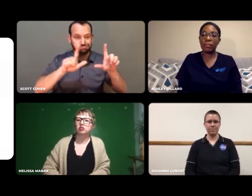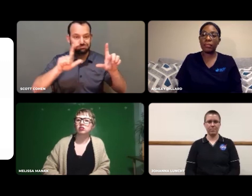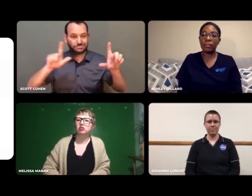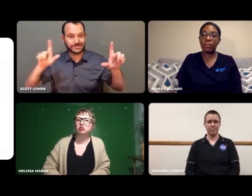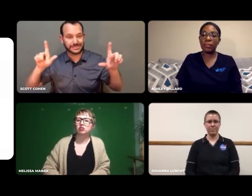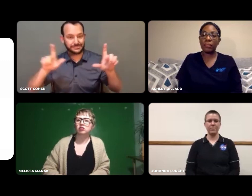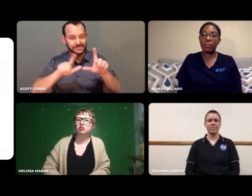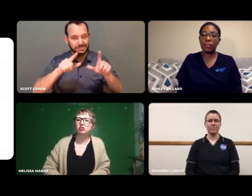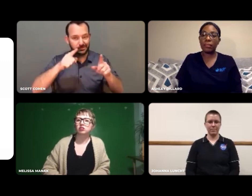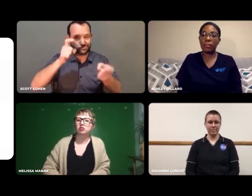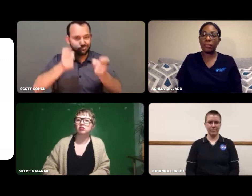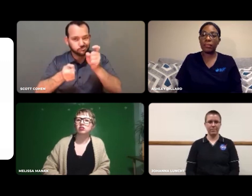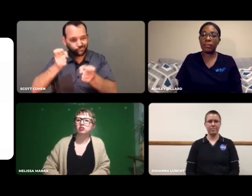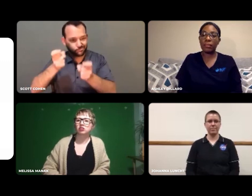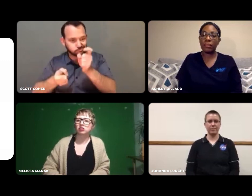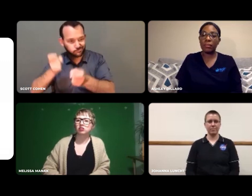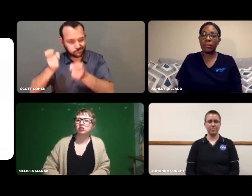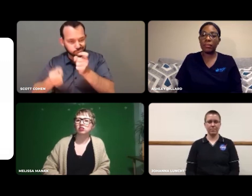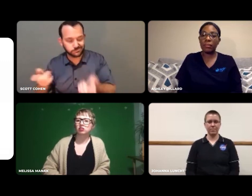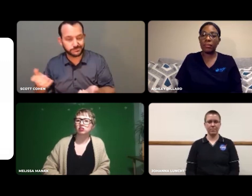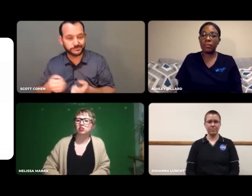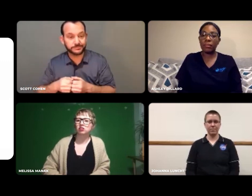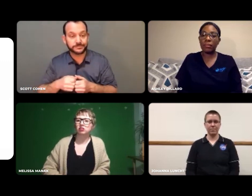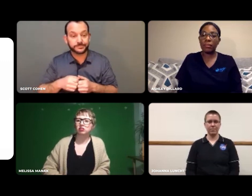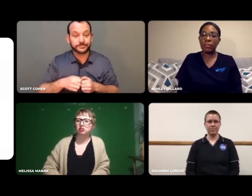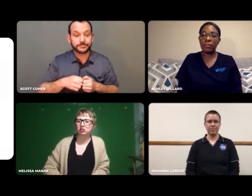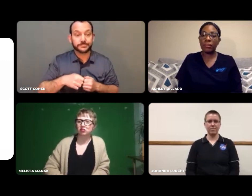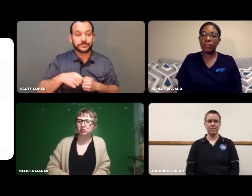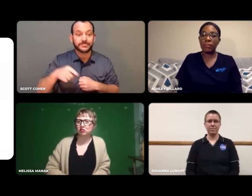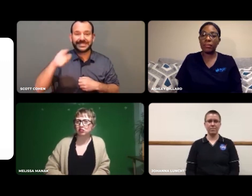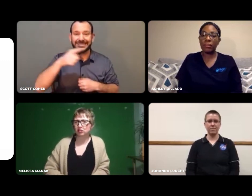You can also adjust the size of the PowerPoint slides.